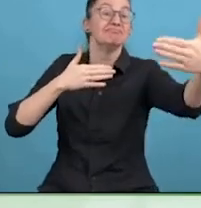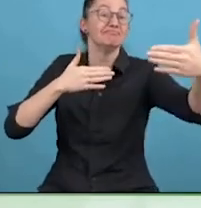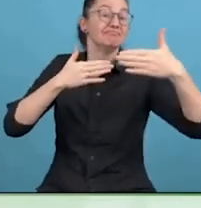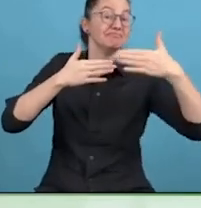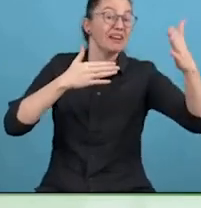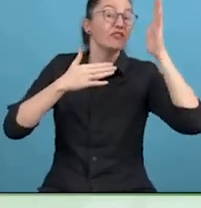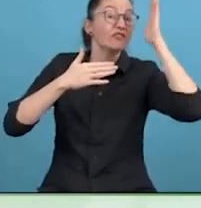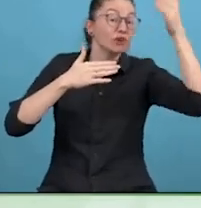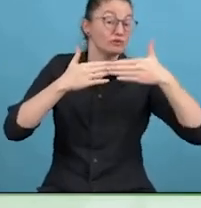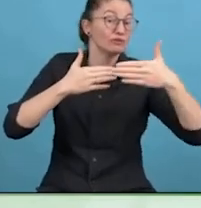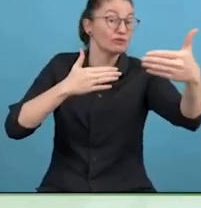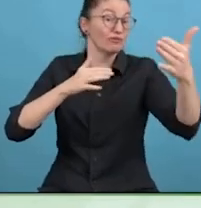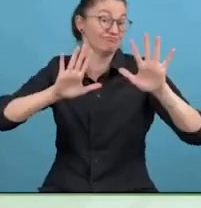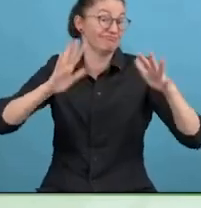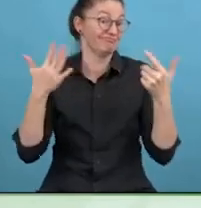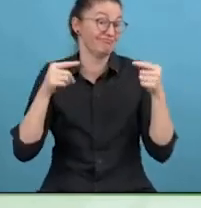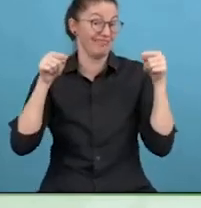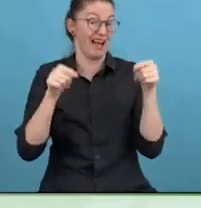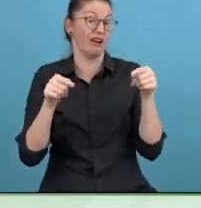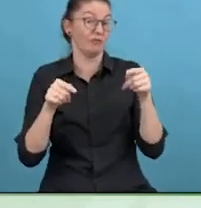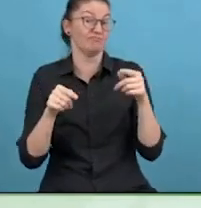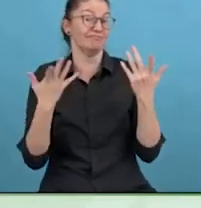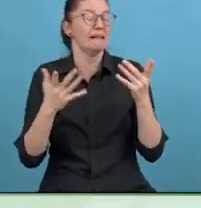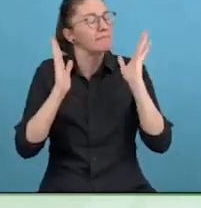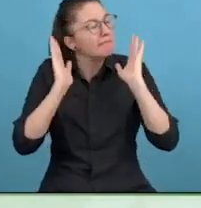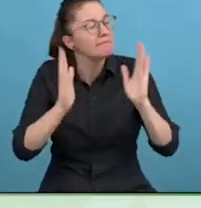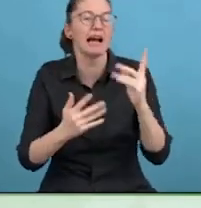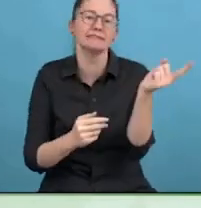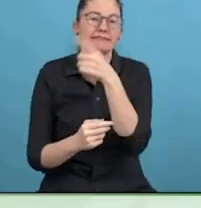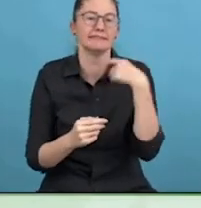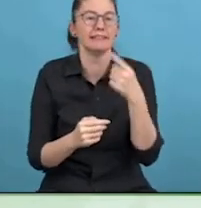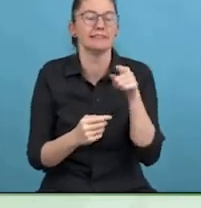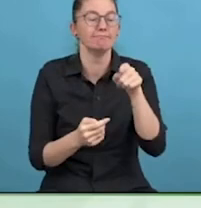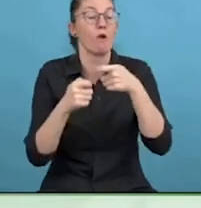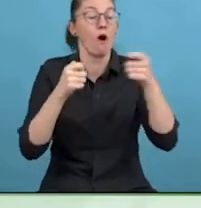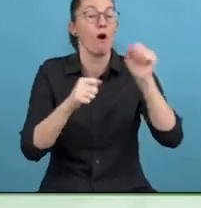As I said, I'm lucky but many people are losing their jobs, not